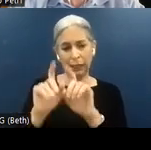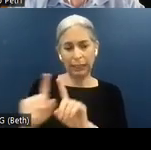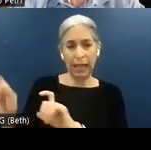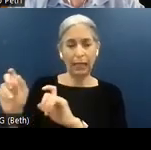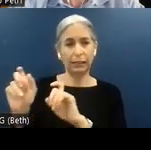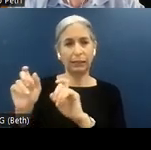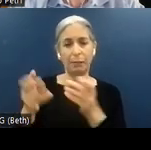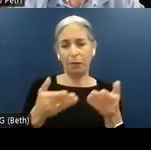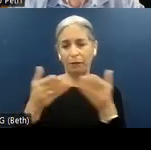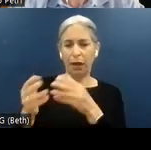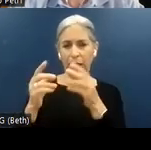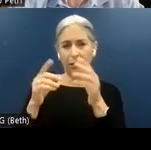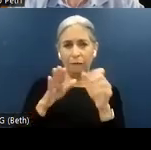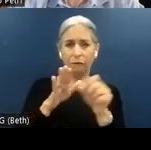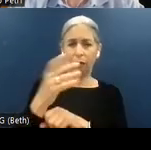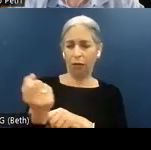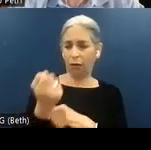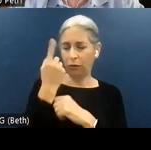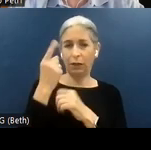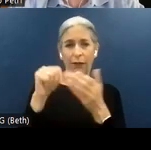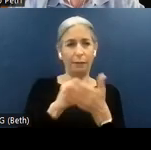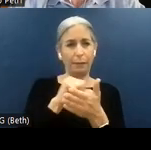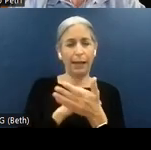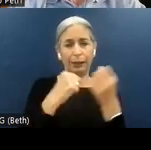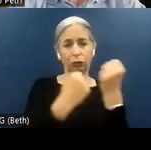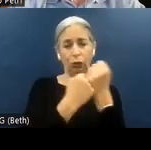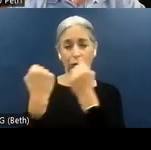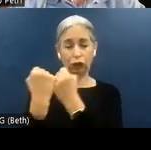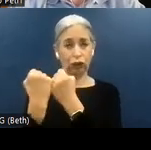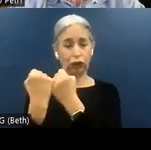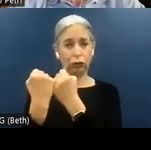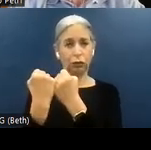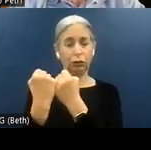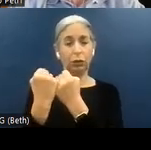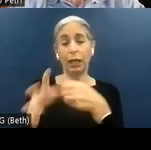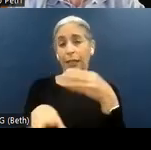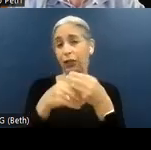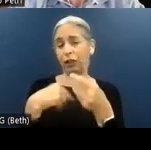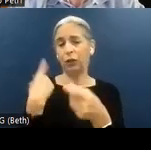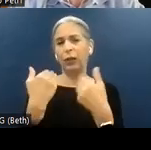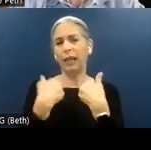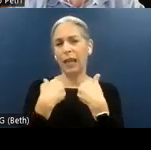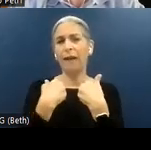comprehensive understanding of the page structure. Additionally, we have a top panel that offers